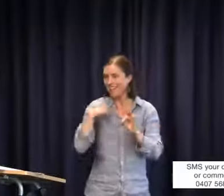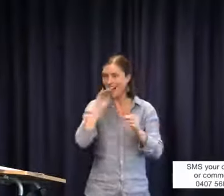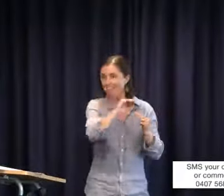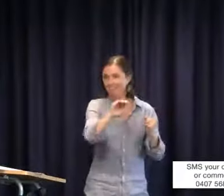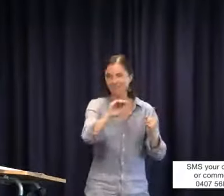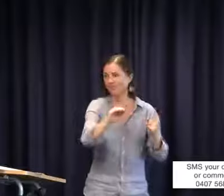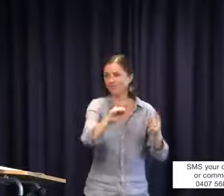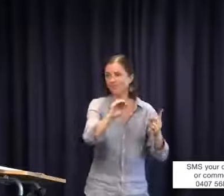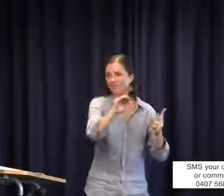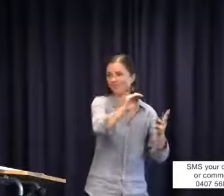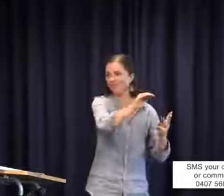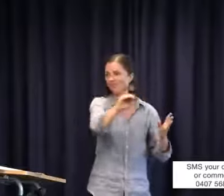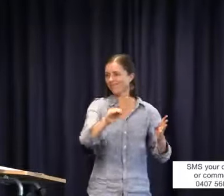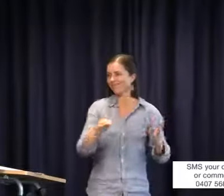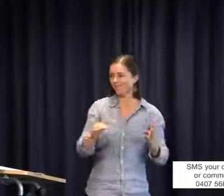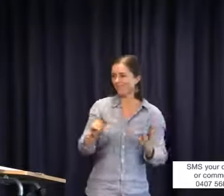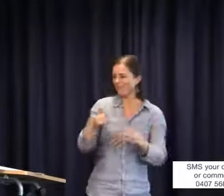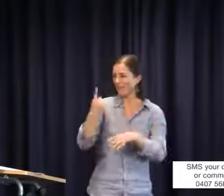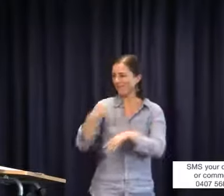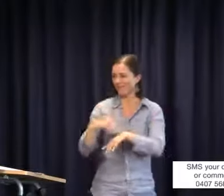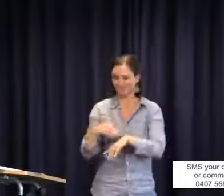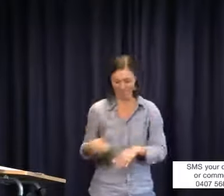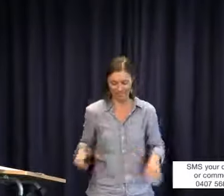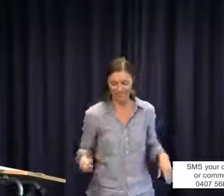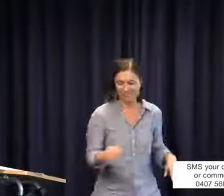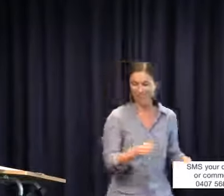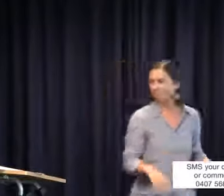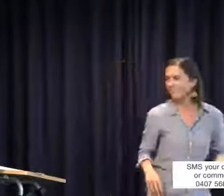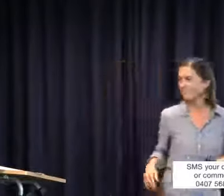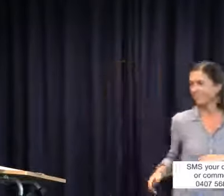the question that gets posed to me. That is one of the most difficult things. I'd like